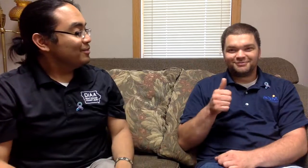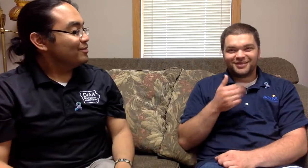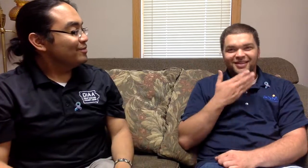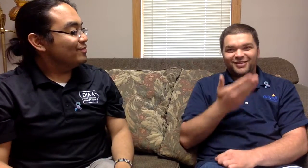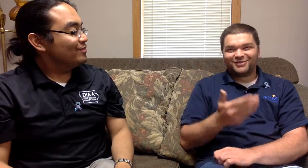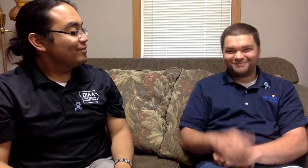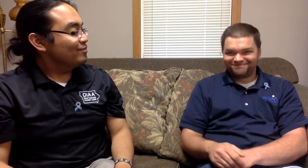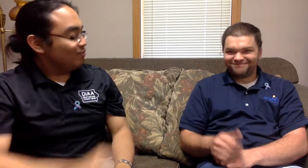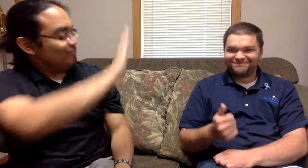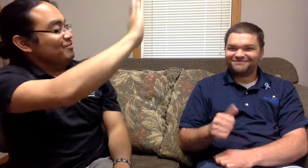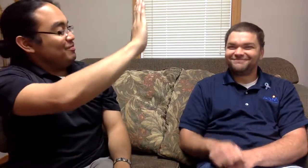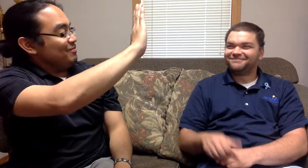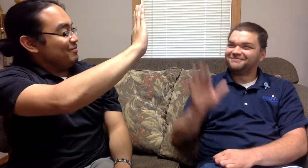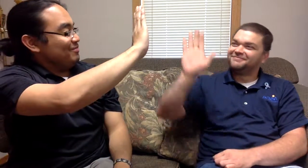Thank you!